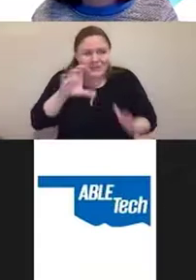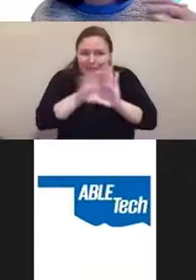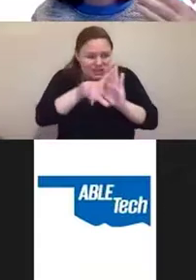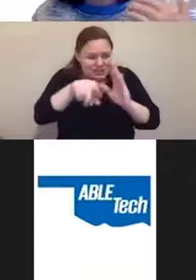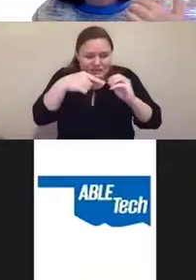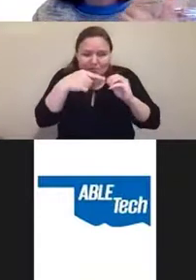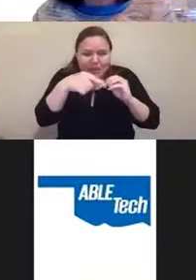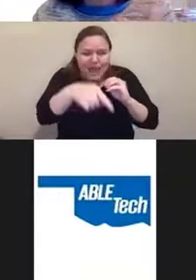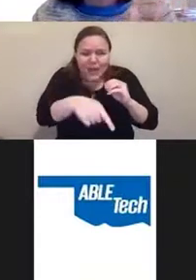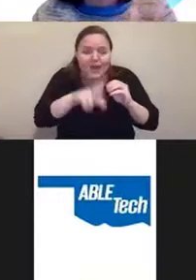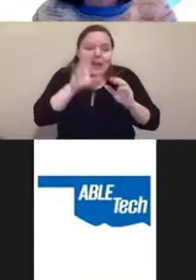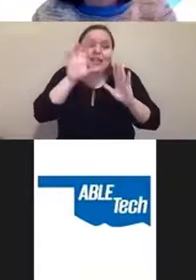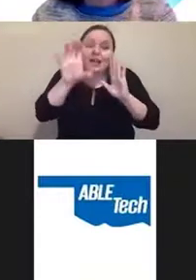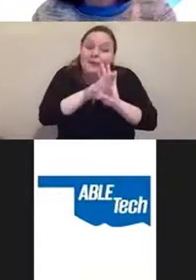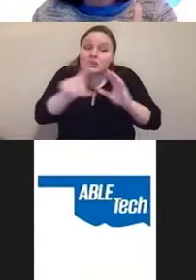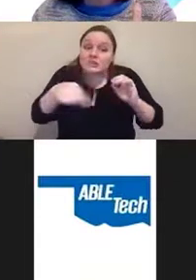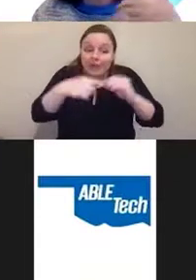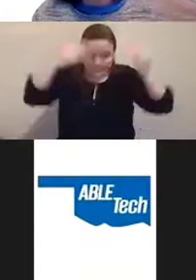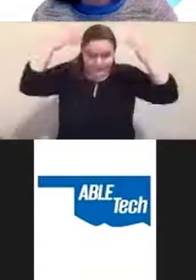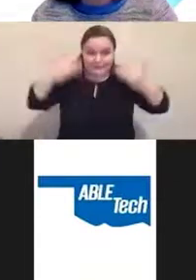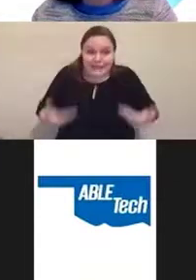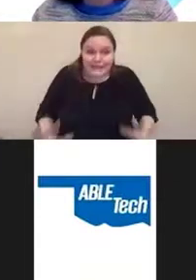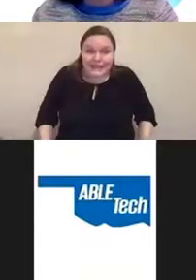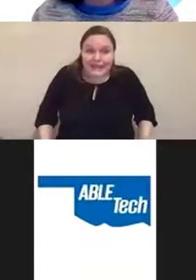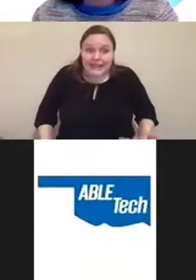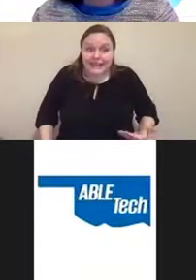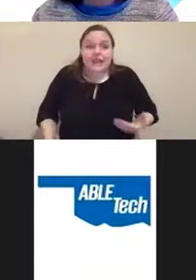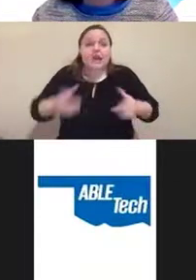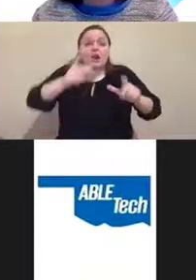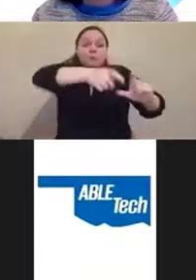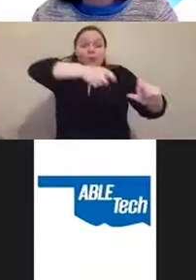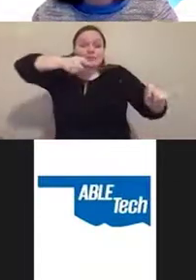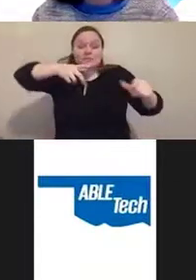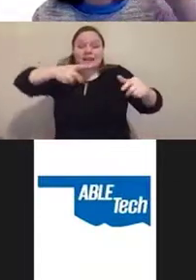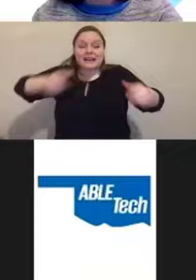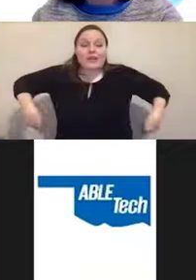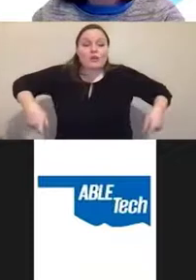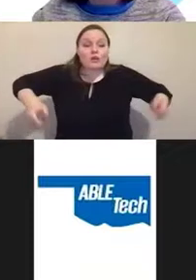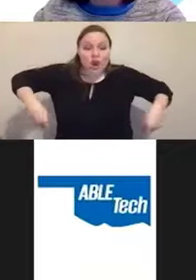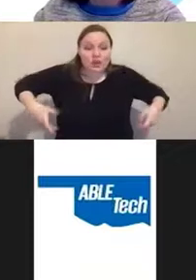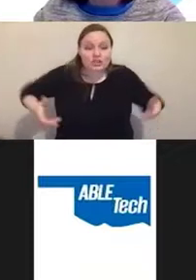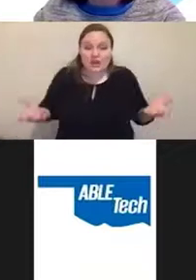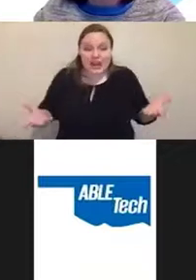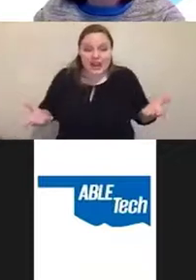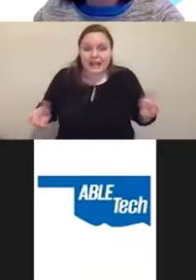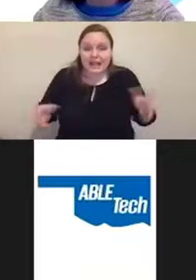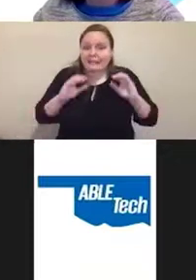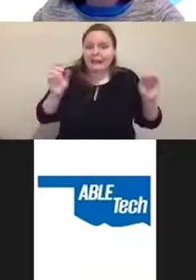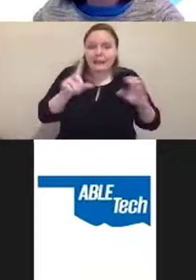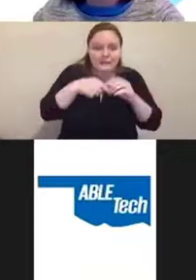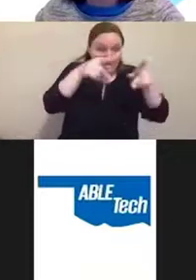The picture is about me participating in wheelchair archery. There's nothing about a person being in the picture.